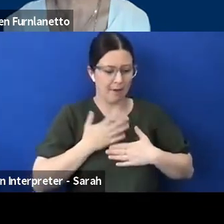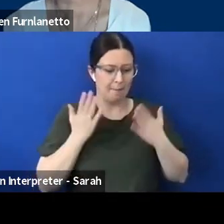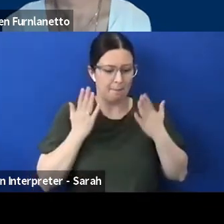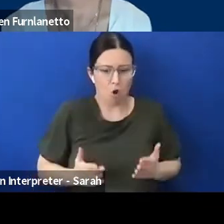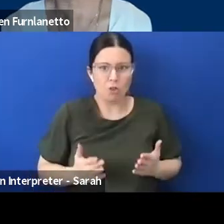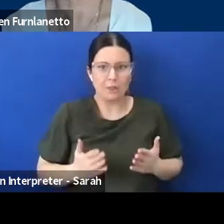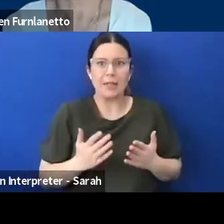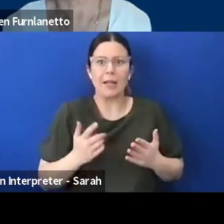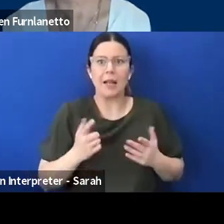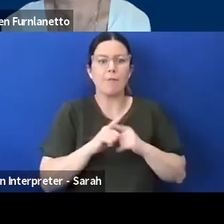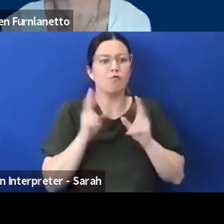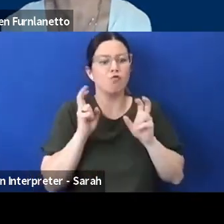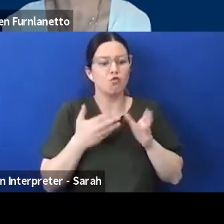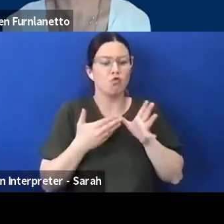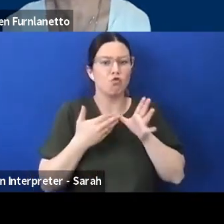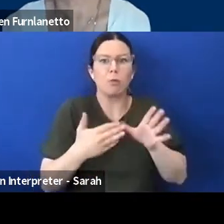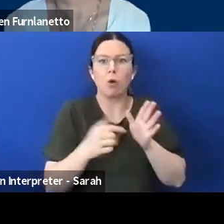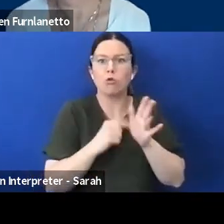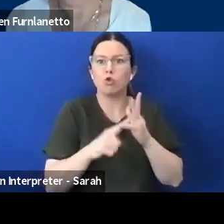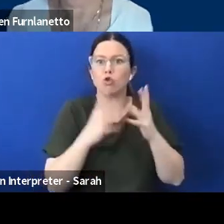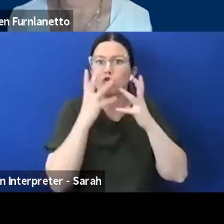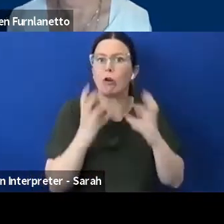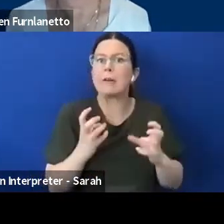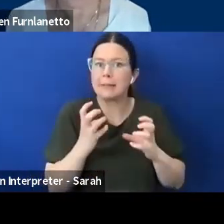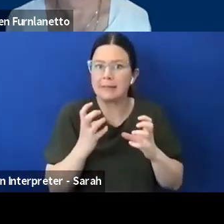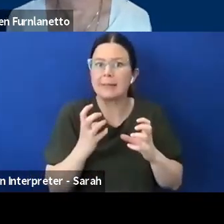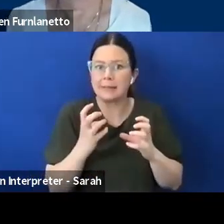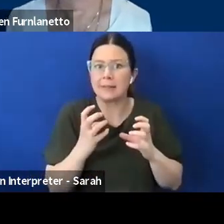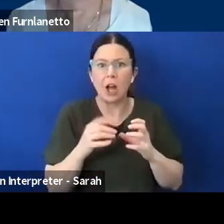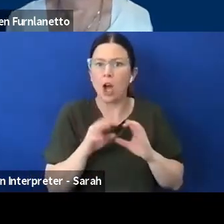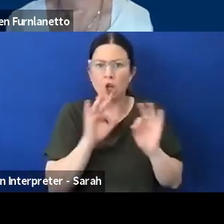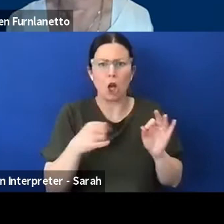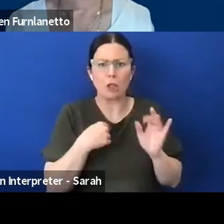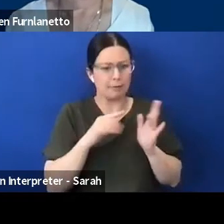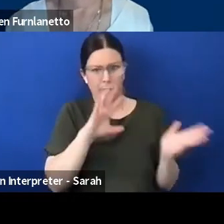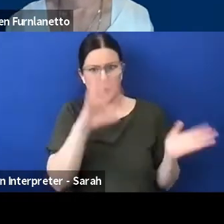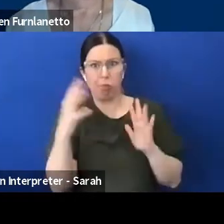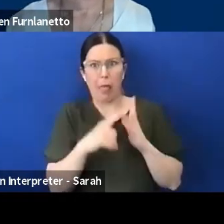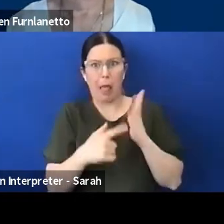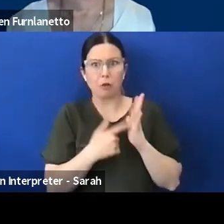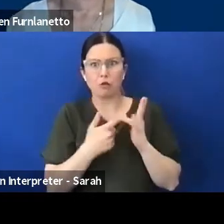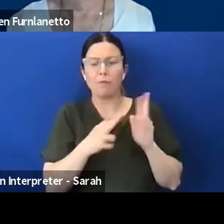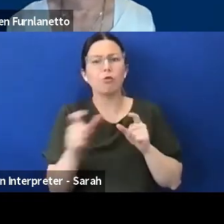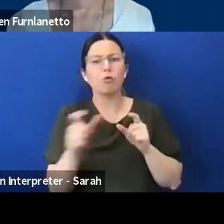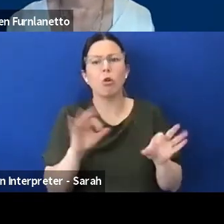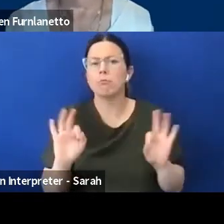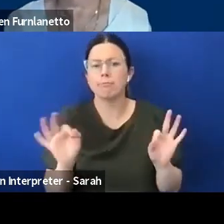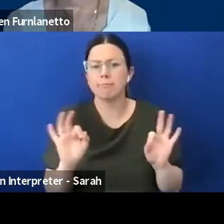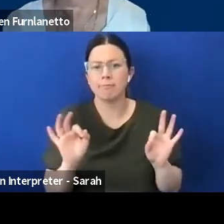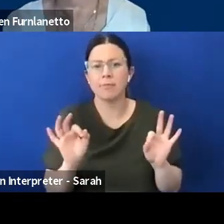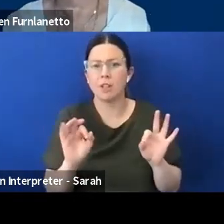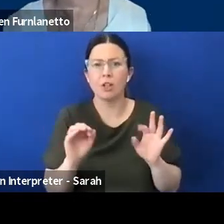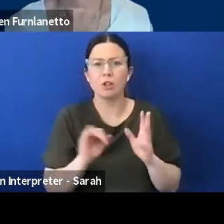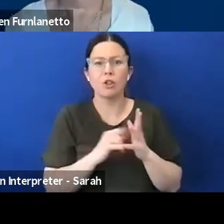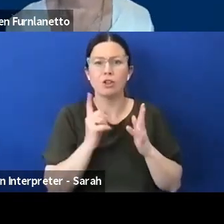are currently under, they are not out of control and so just that simple insight working with